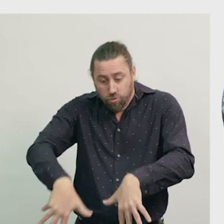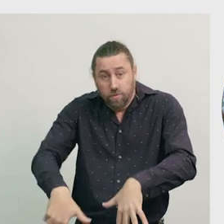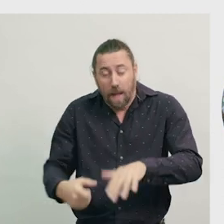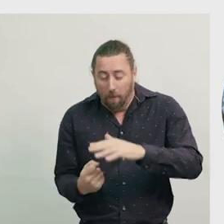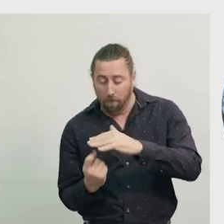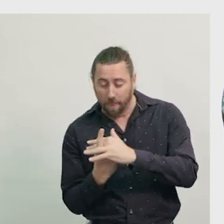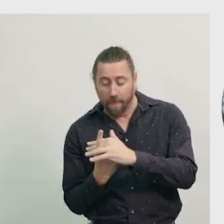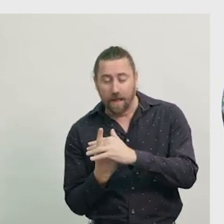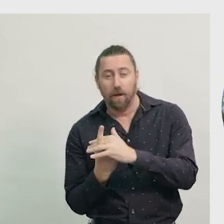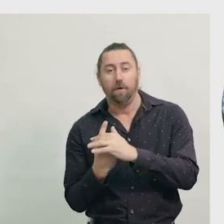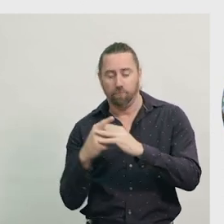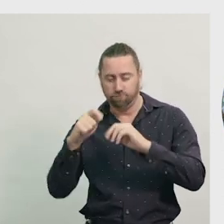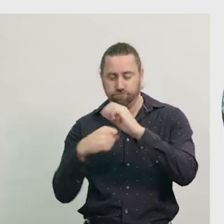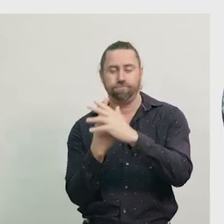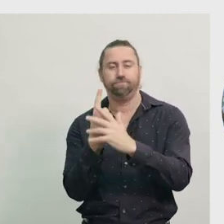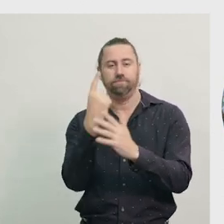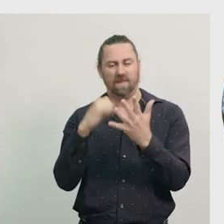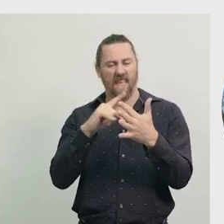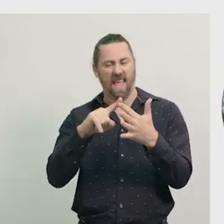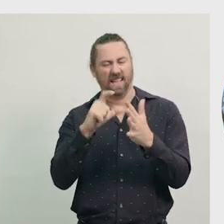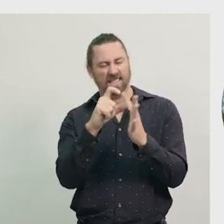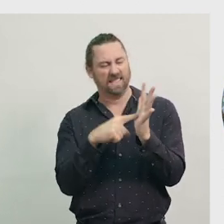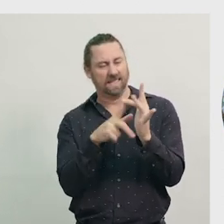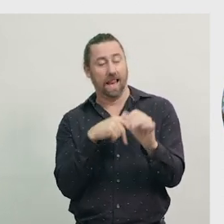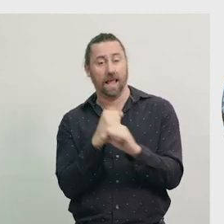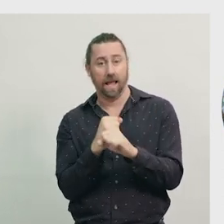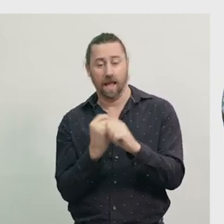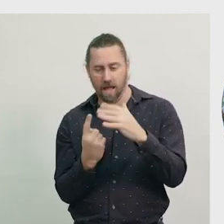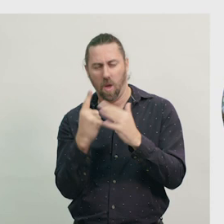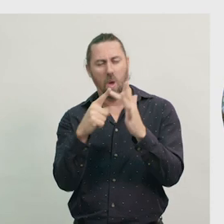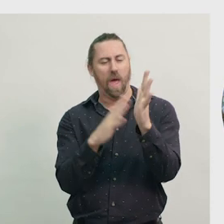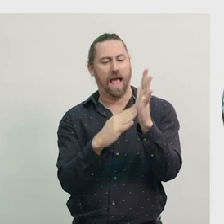and becomes a seedling. The seedling grows into an immature tree,